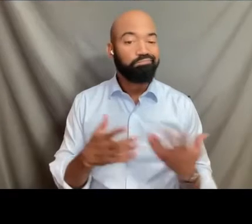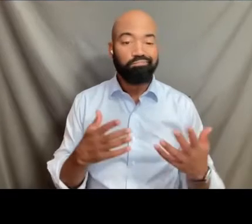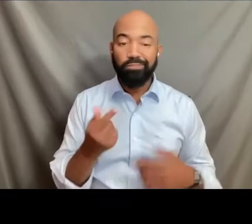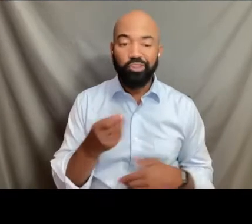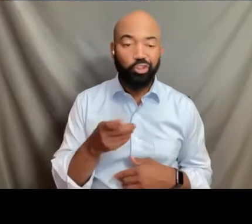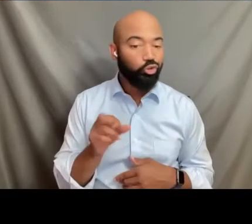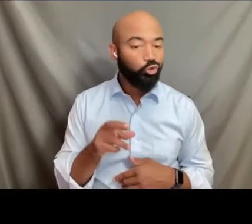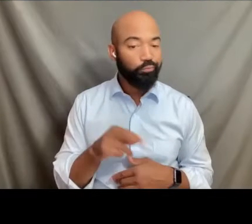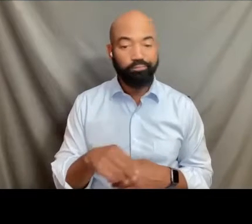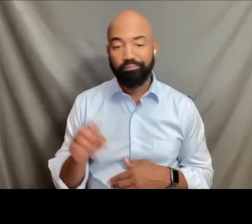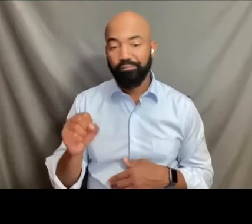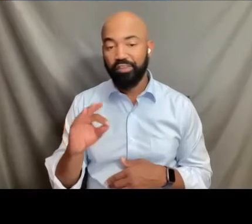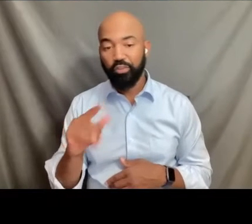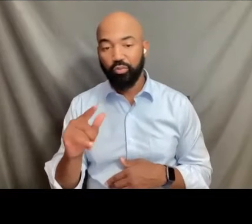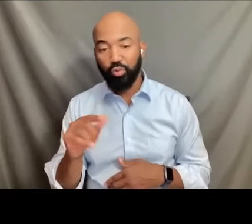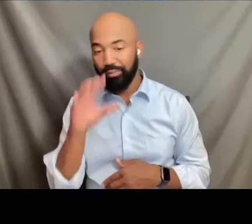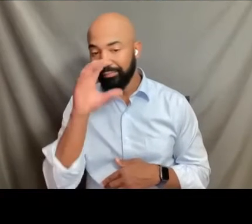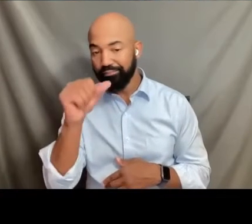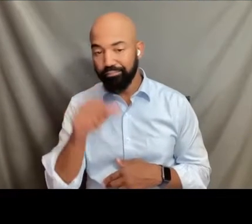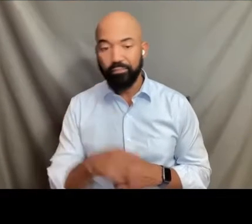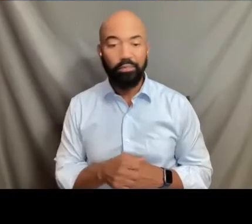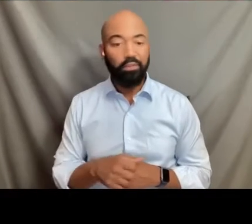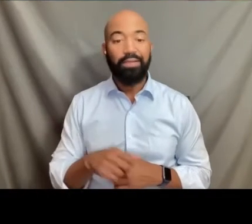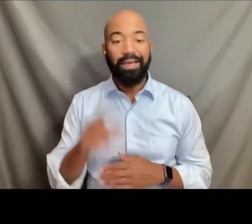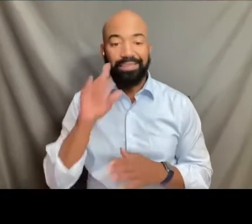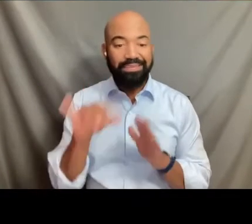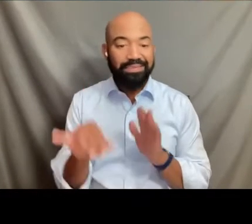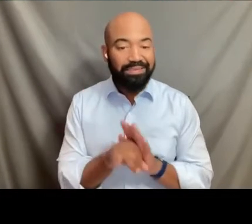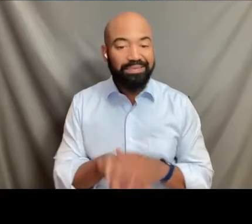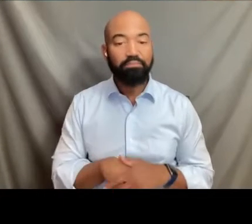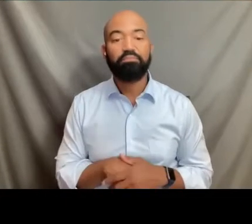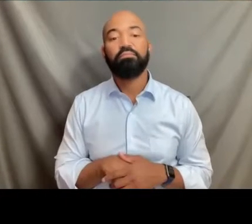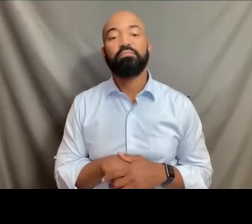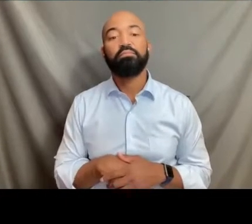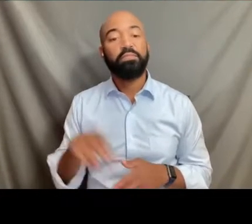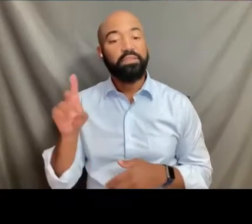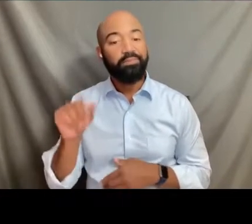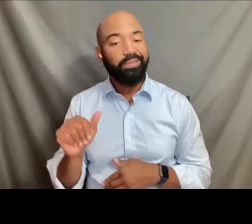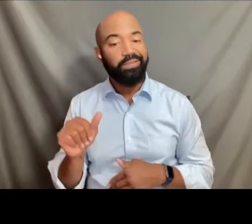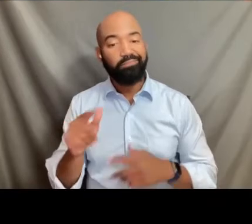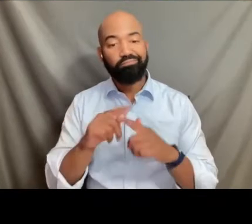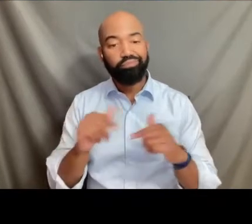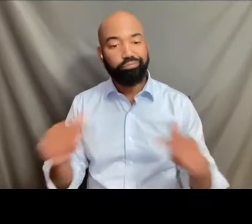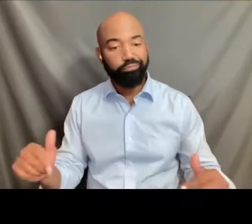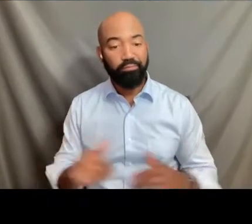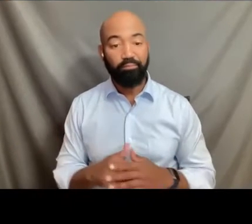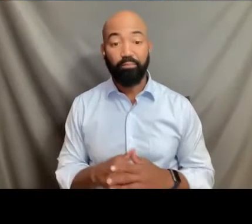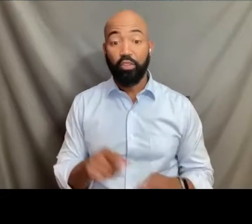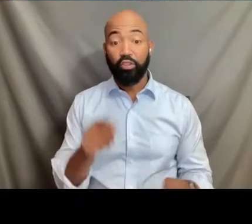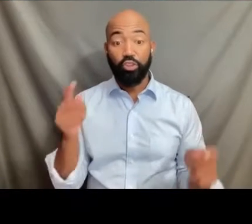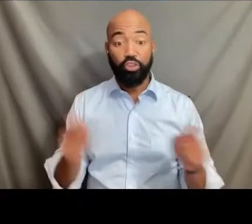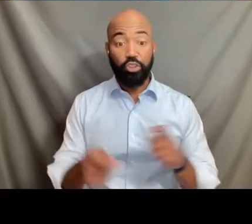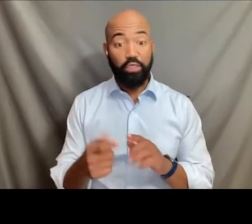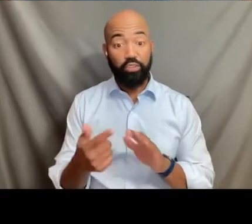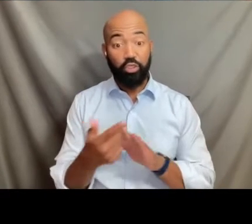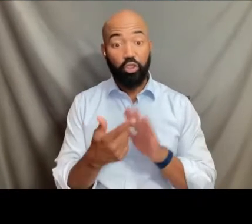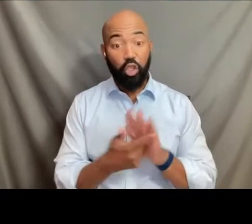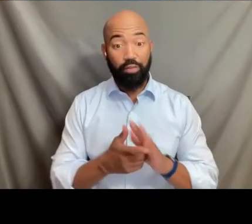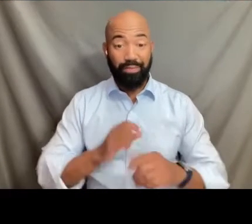disability among all those other characteristics. A huge change in the law that protects the transgender community